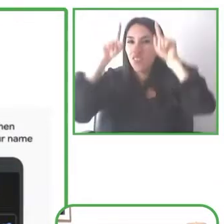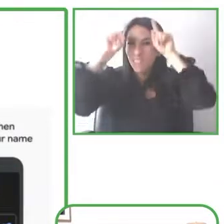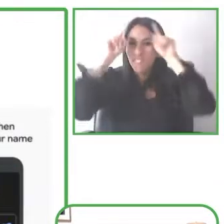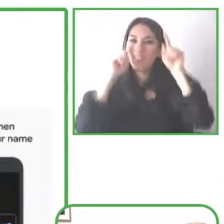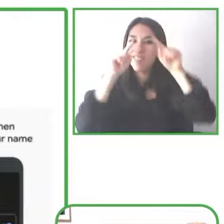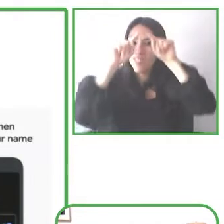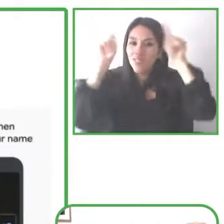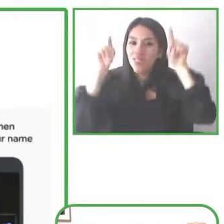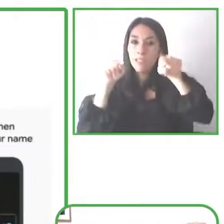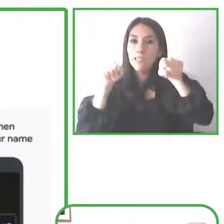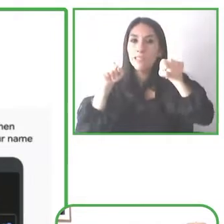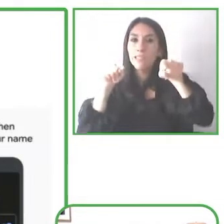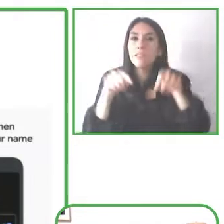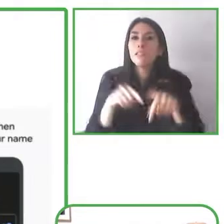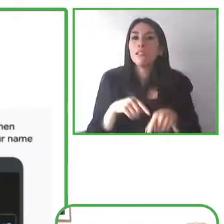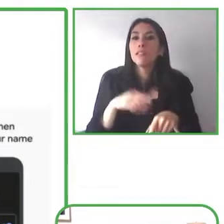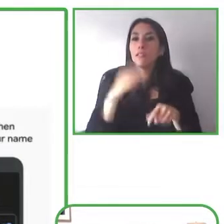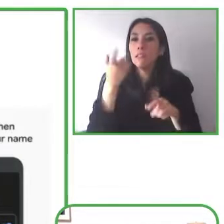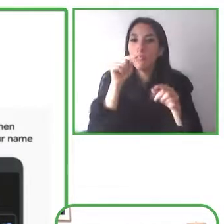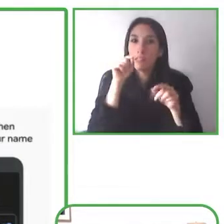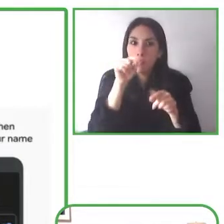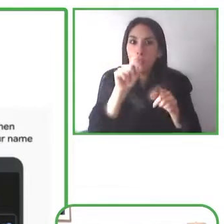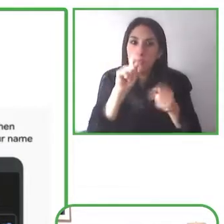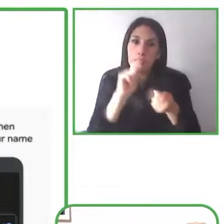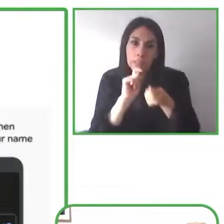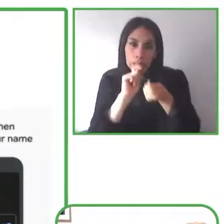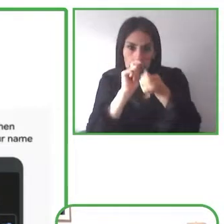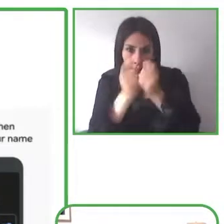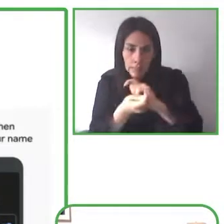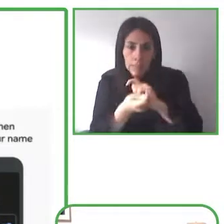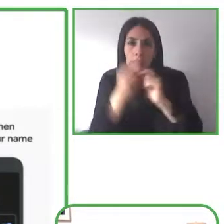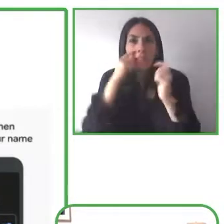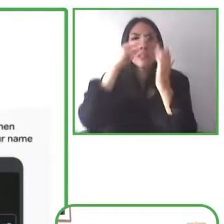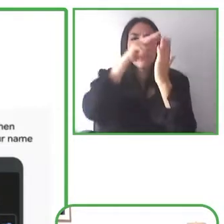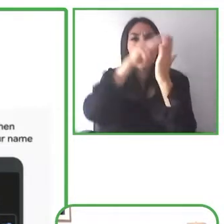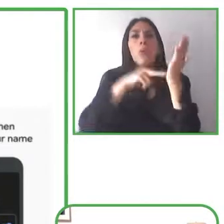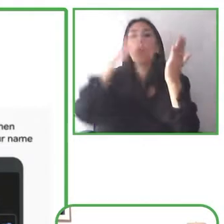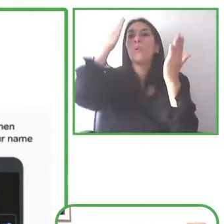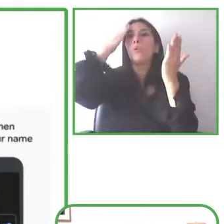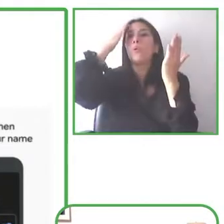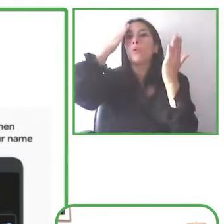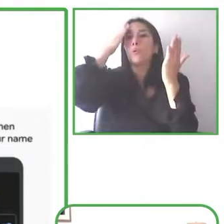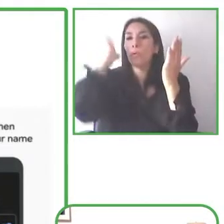recognition and sound detection technology live transcribe and sound notifications